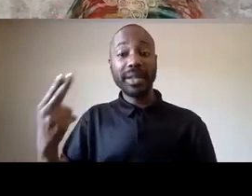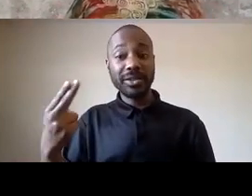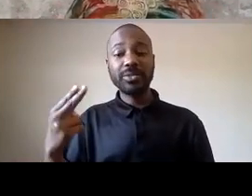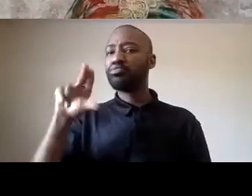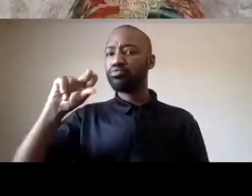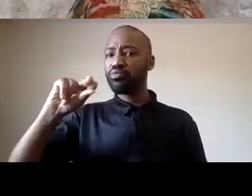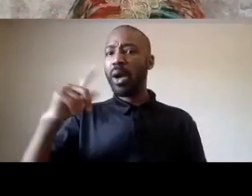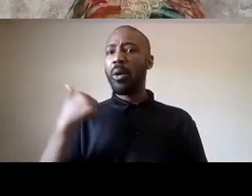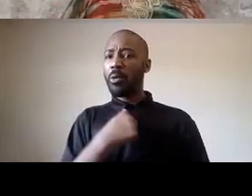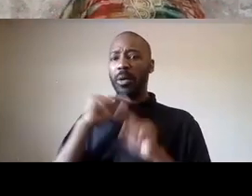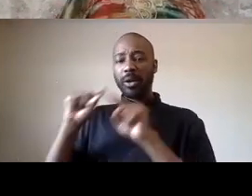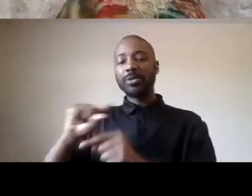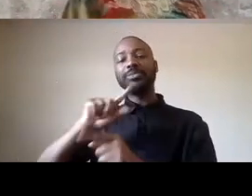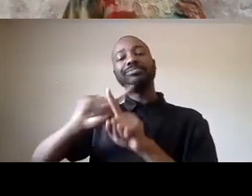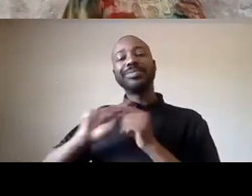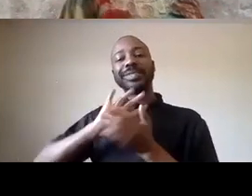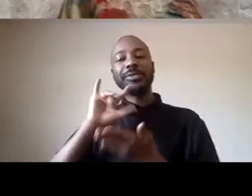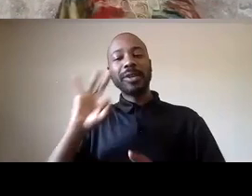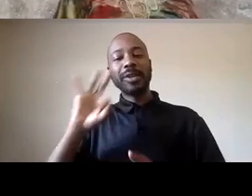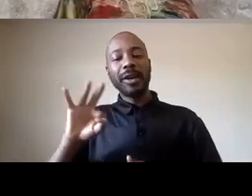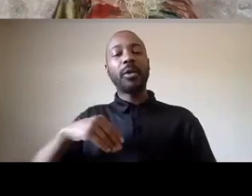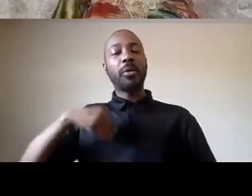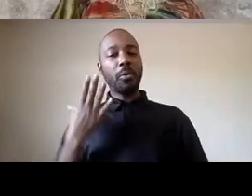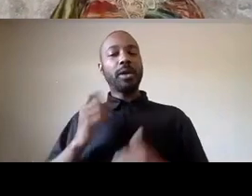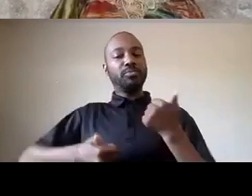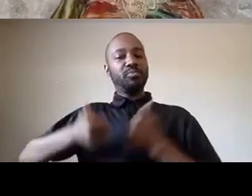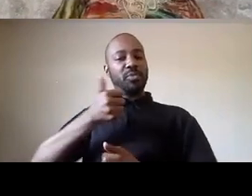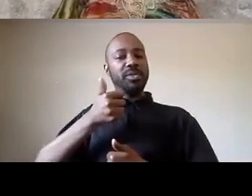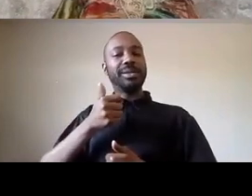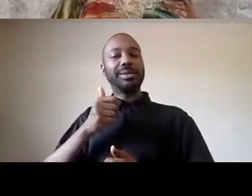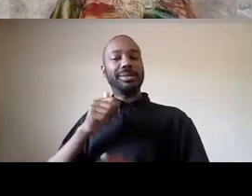capitalism as our primary form of protest